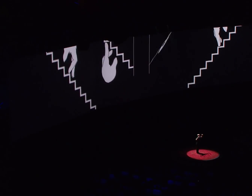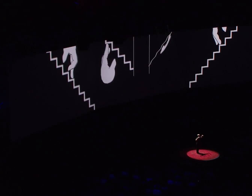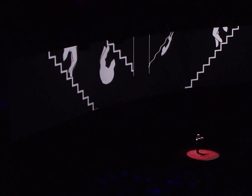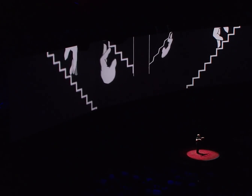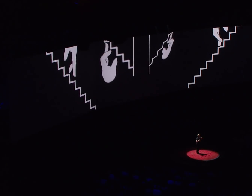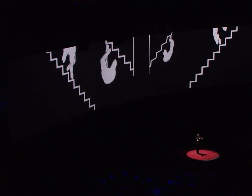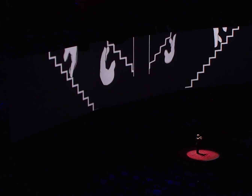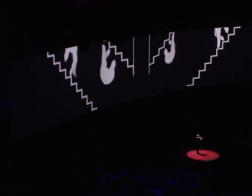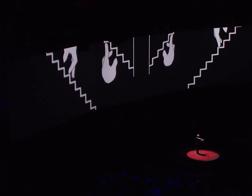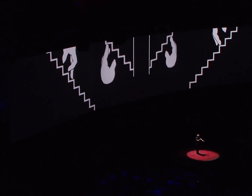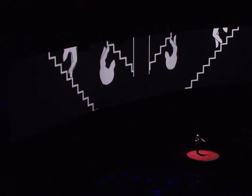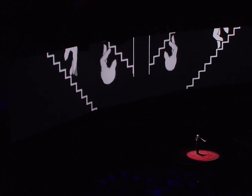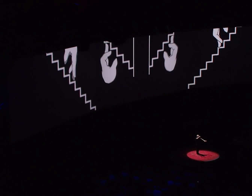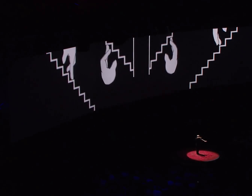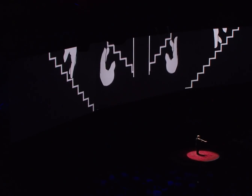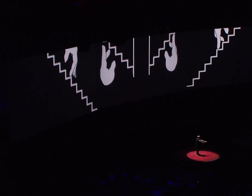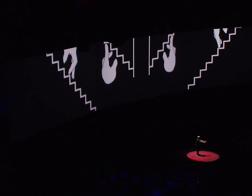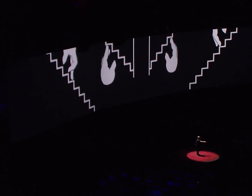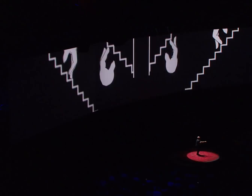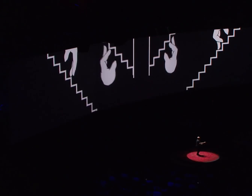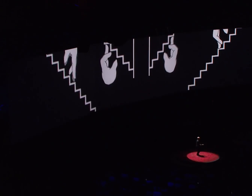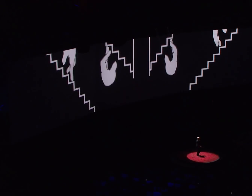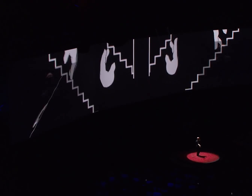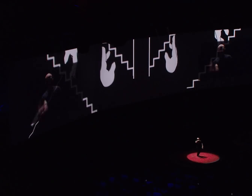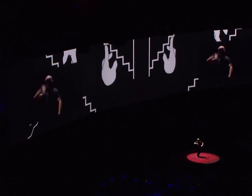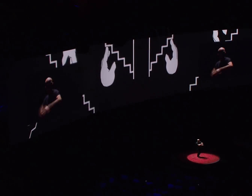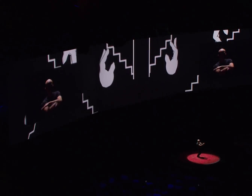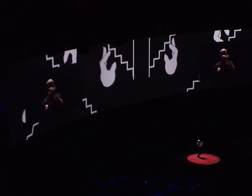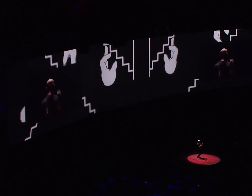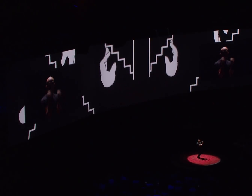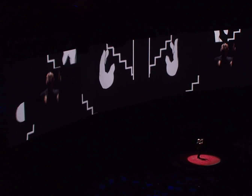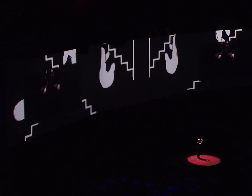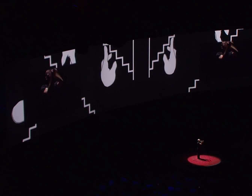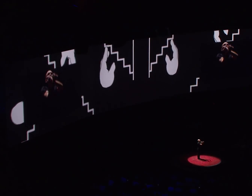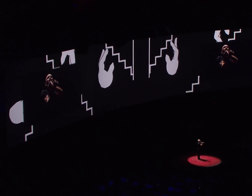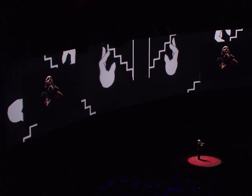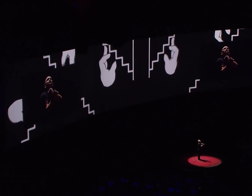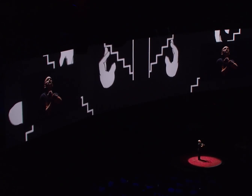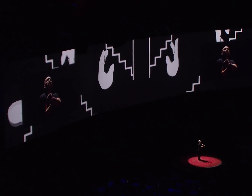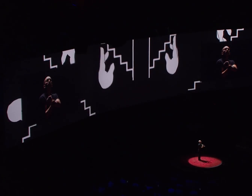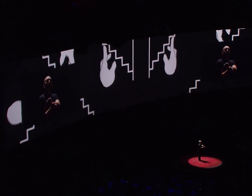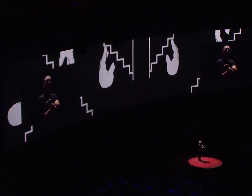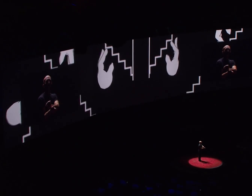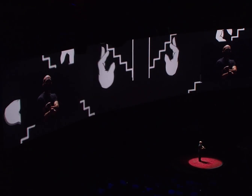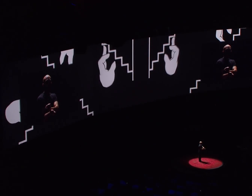Caught in a landslide No escape from reality